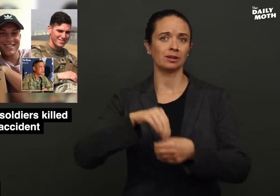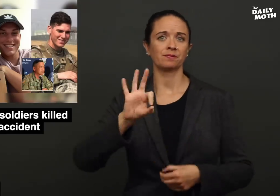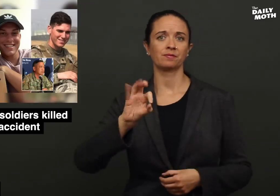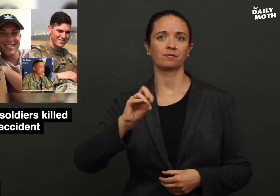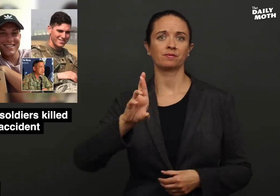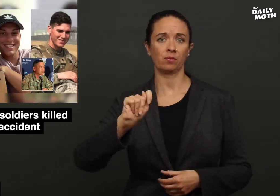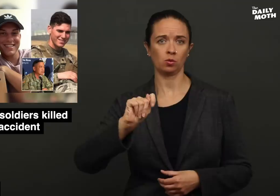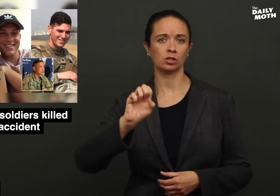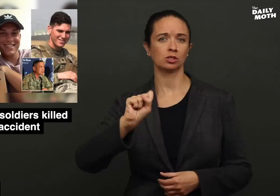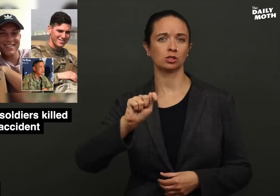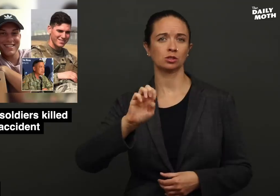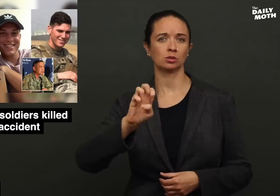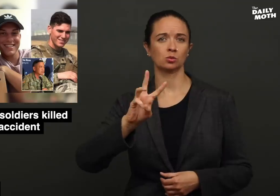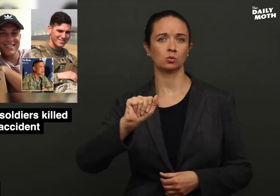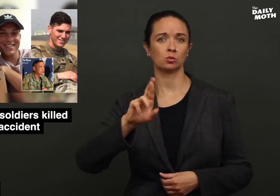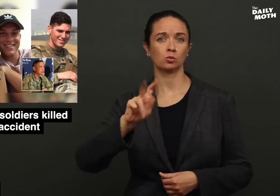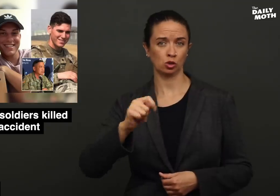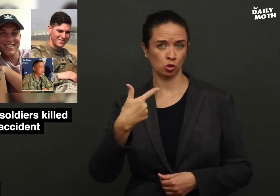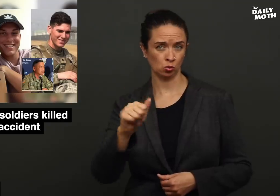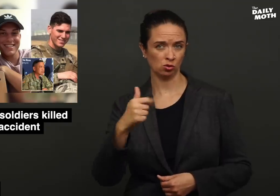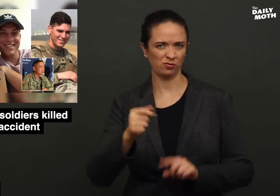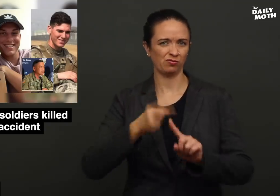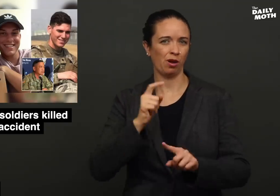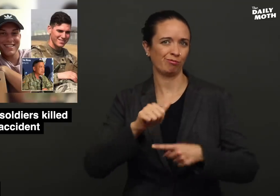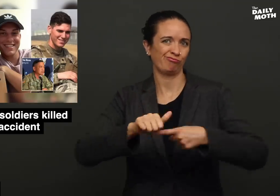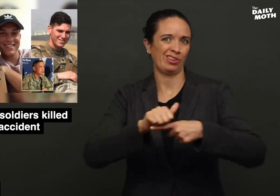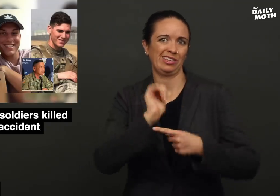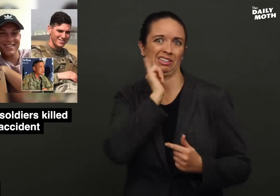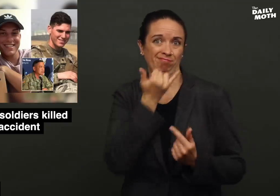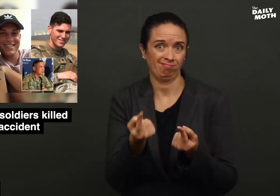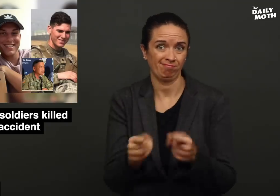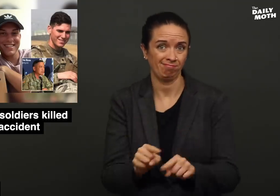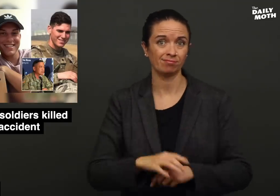Fort Stewart, Georgia, from a training accident.